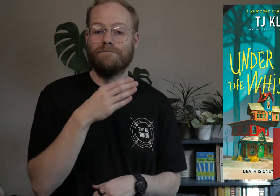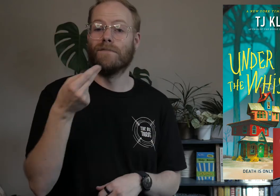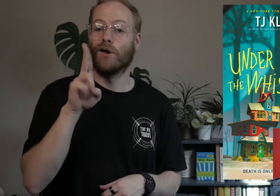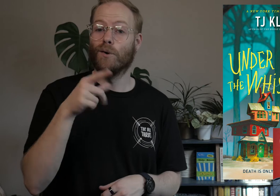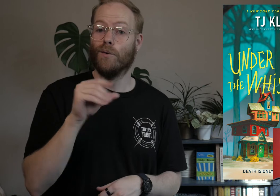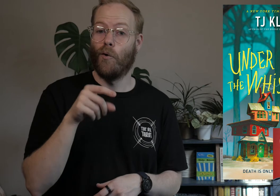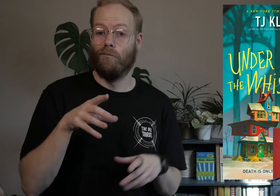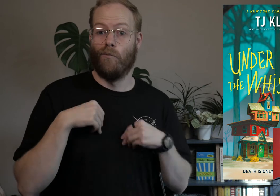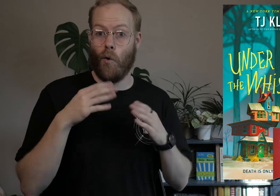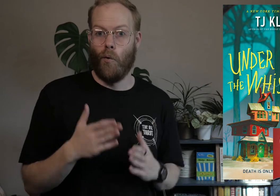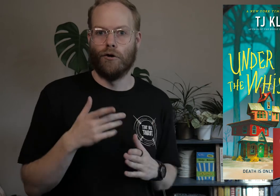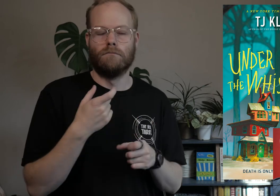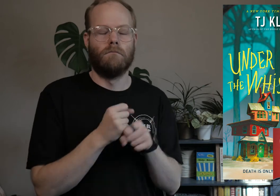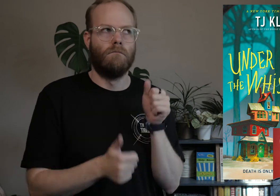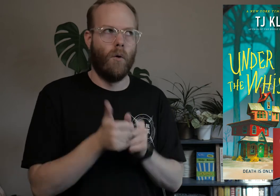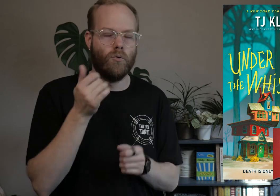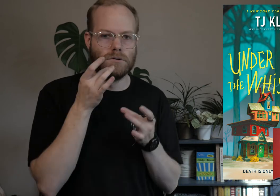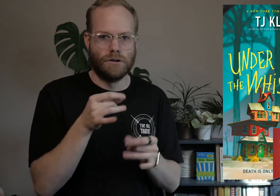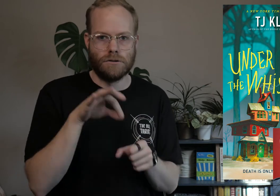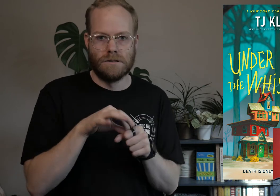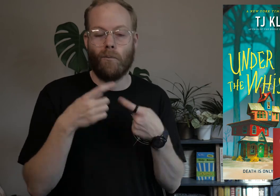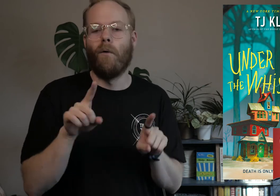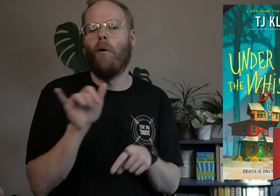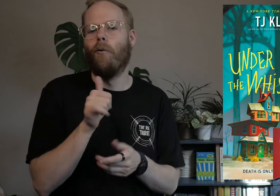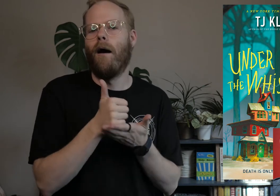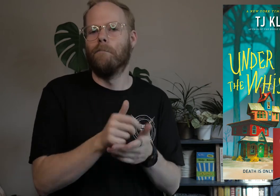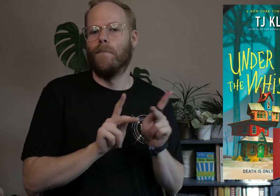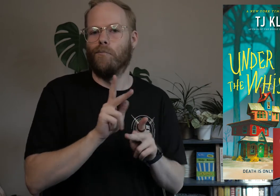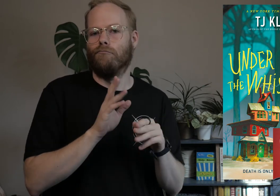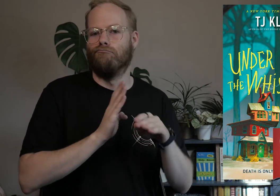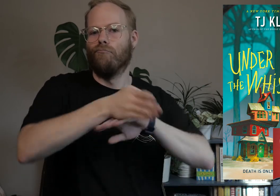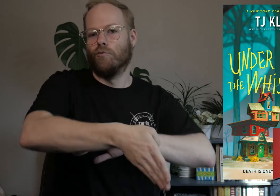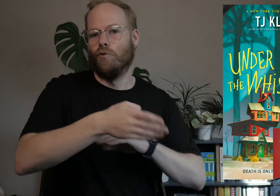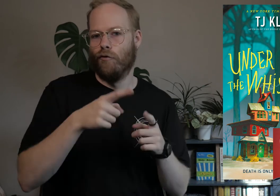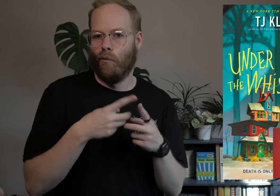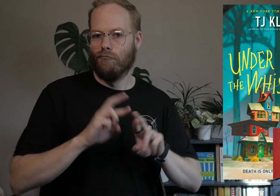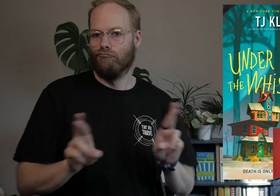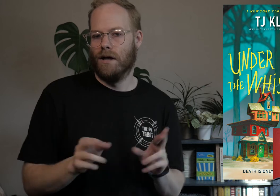and Hugo, the owner that makes the most delicious tea while also helping people cross over when they’re ready.